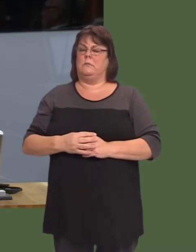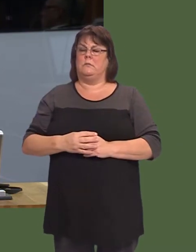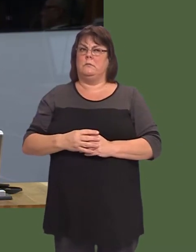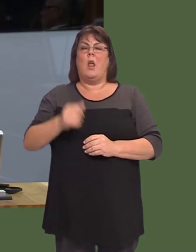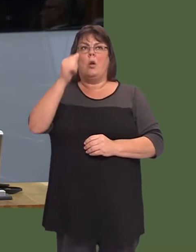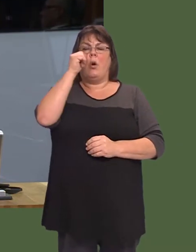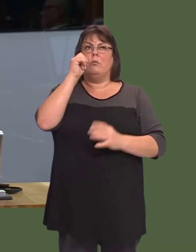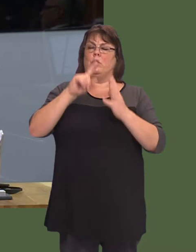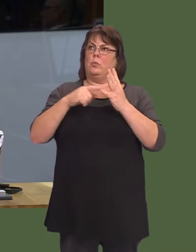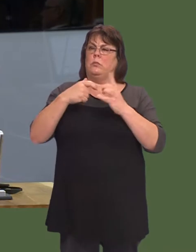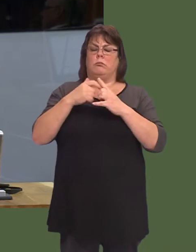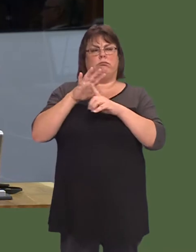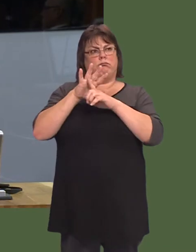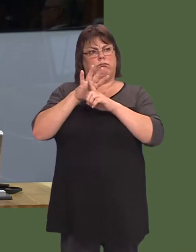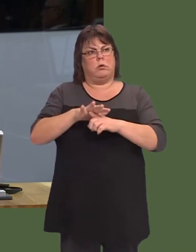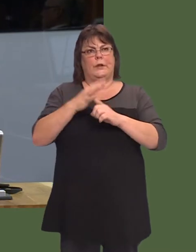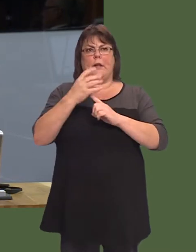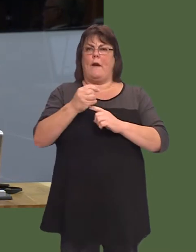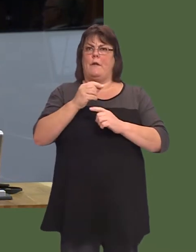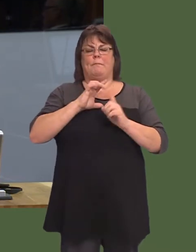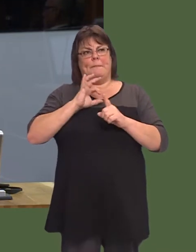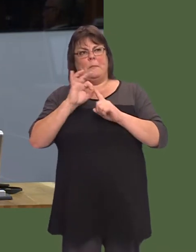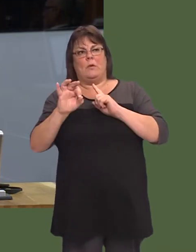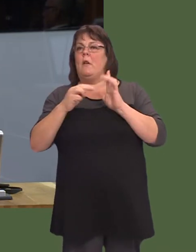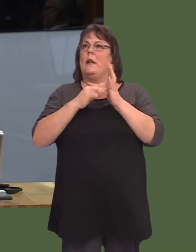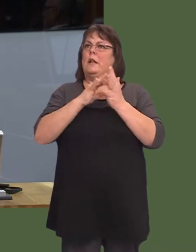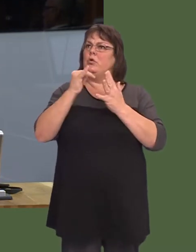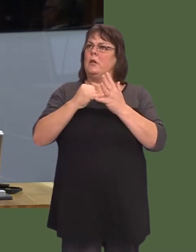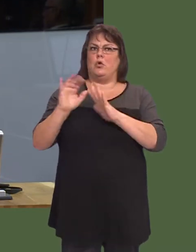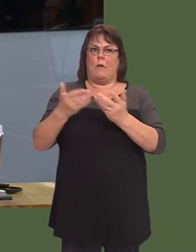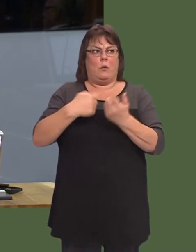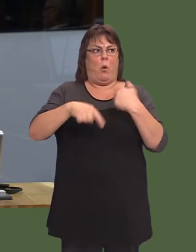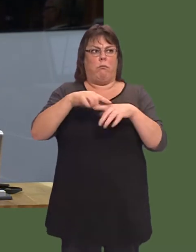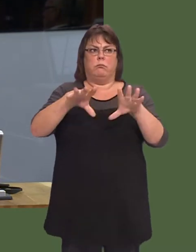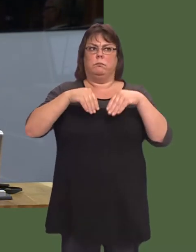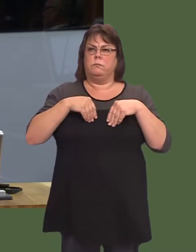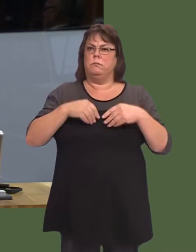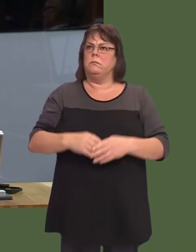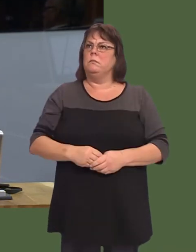There are pressures across the United Kingdom when it comes to NHS services, and everyone acknowledges that.